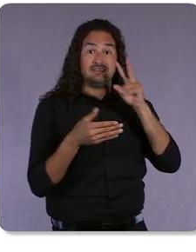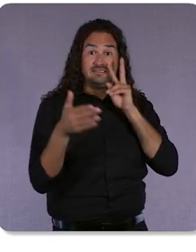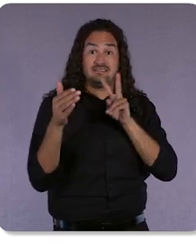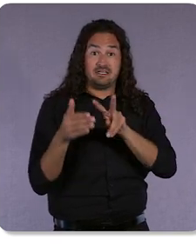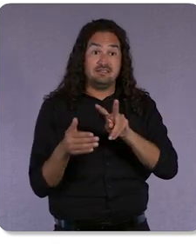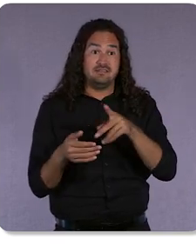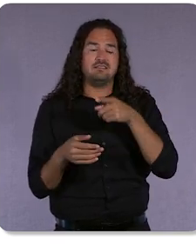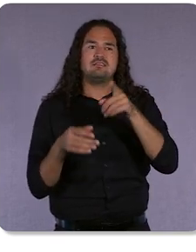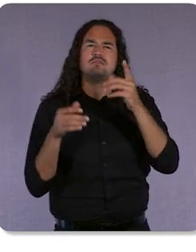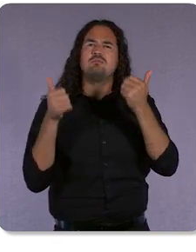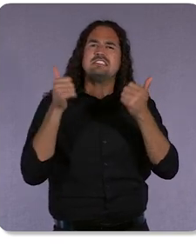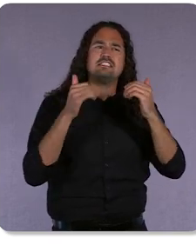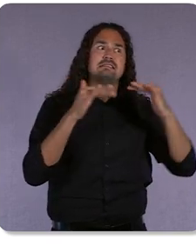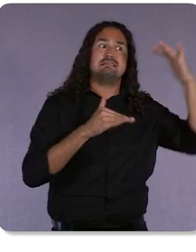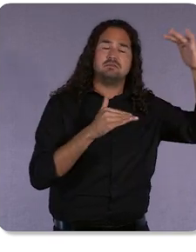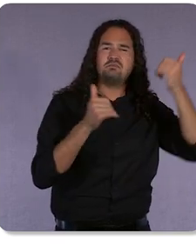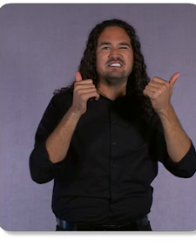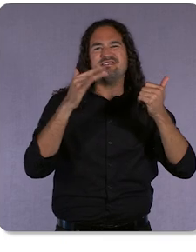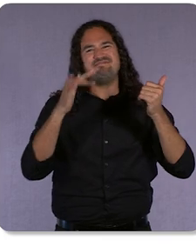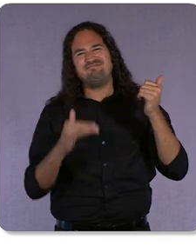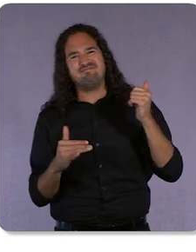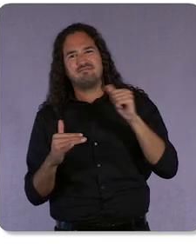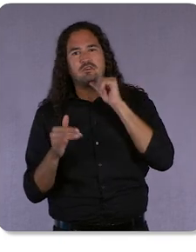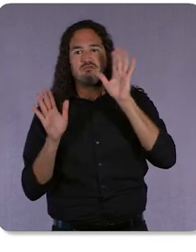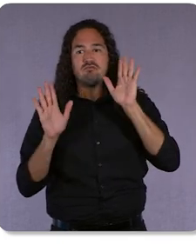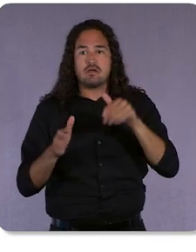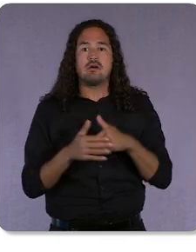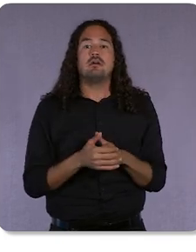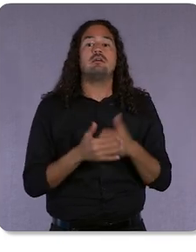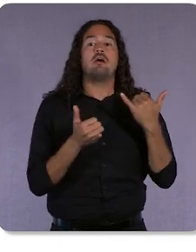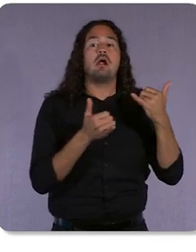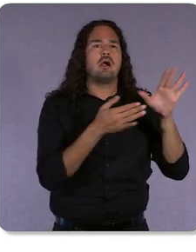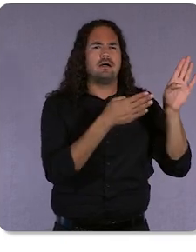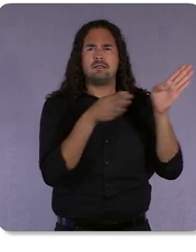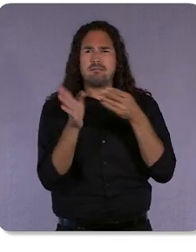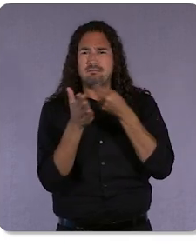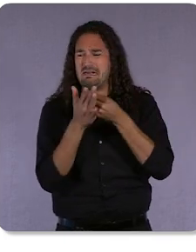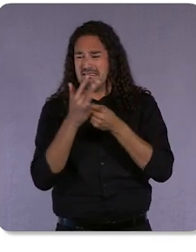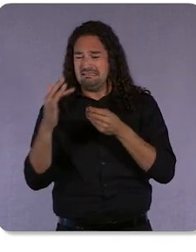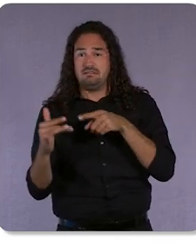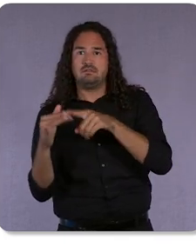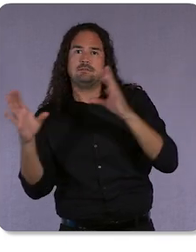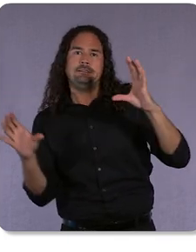to campaigns that are driving better results. And this extends beyond Google Ads.